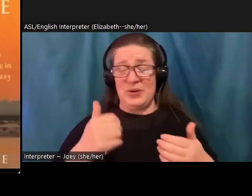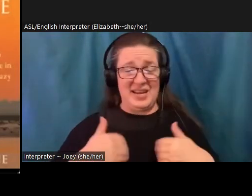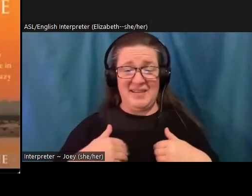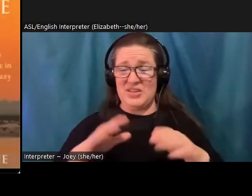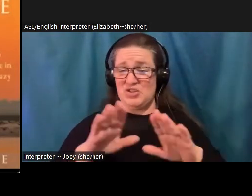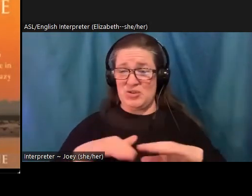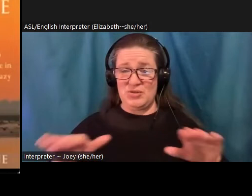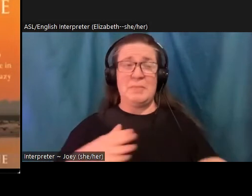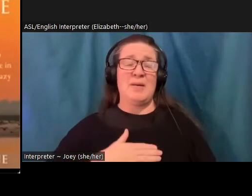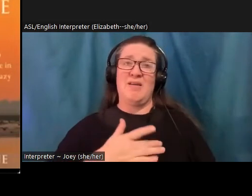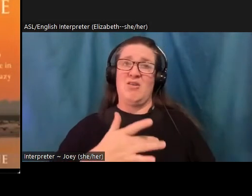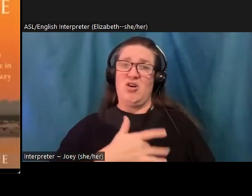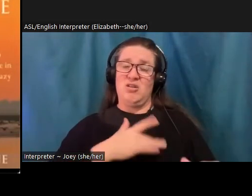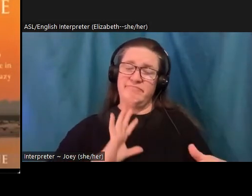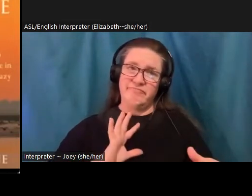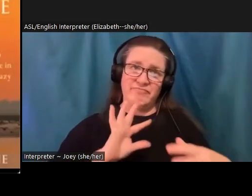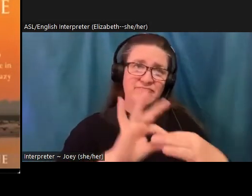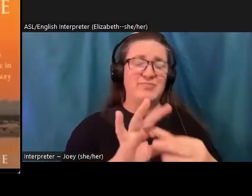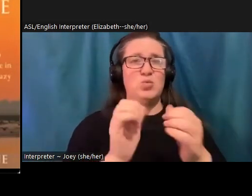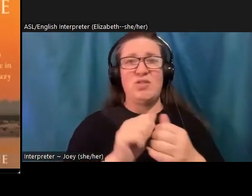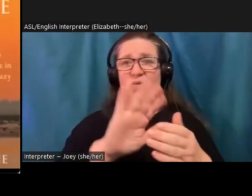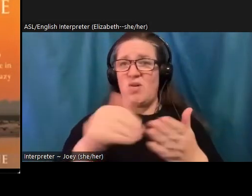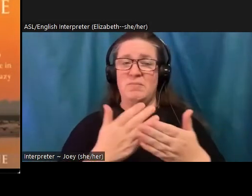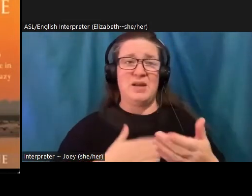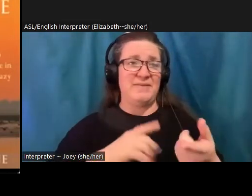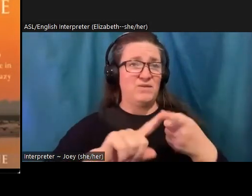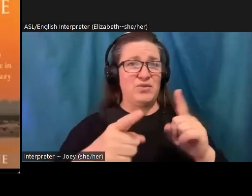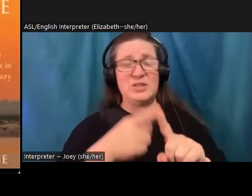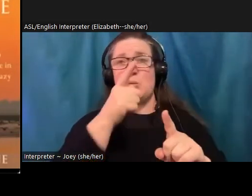have children, because I see the kind of grief that I feel and